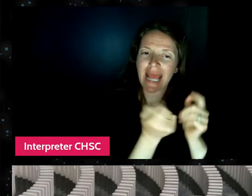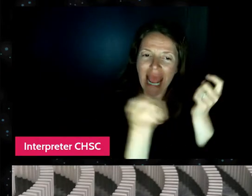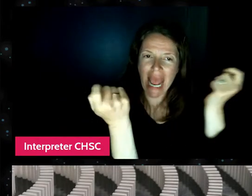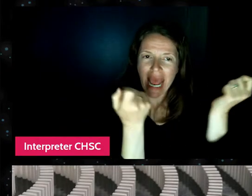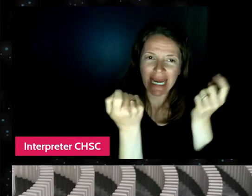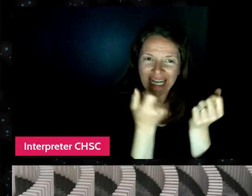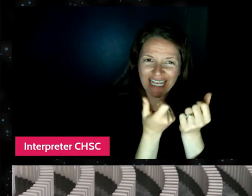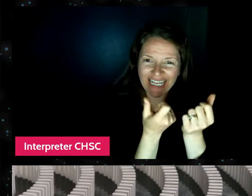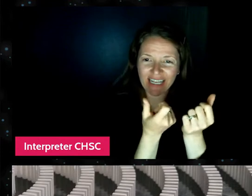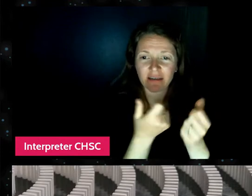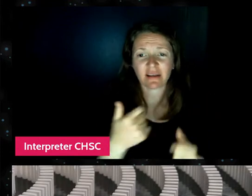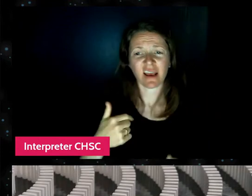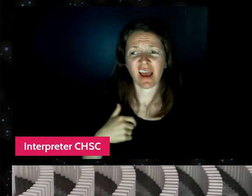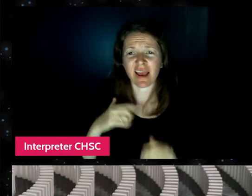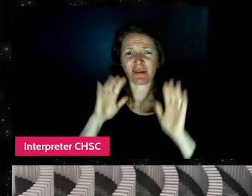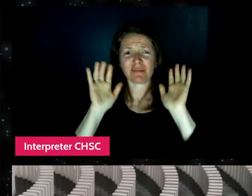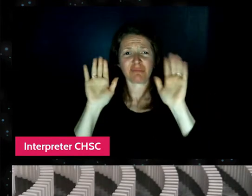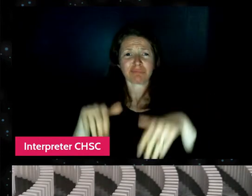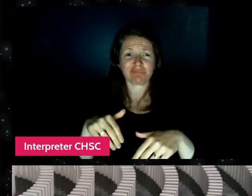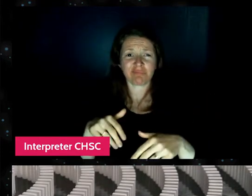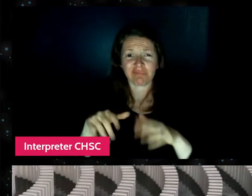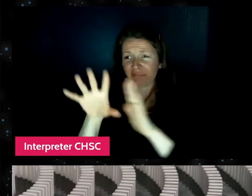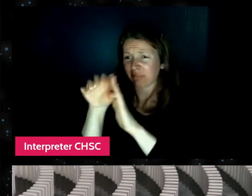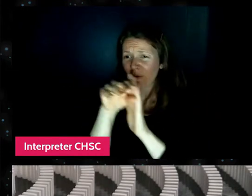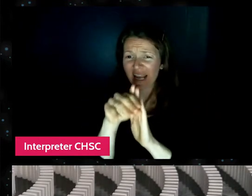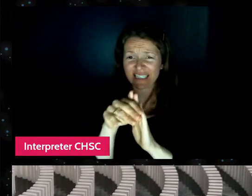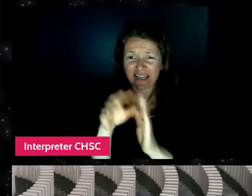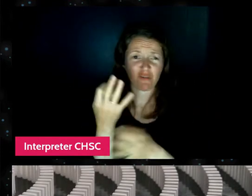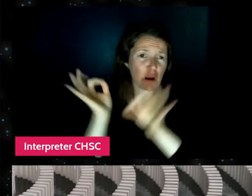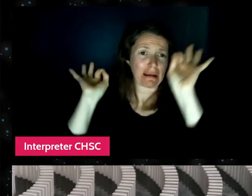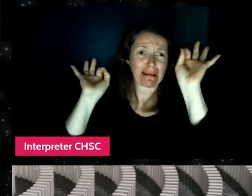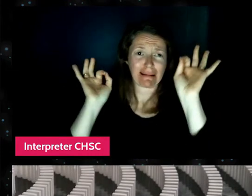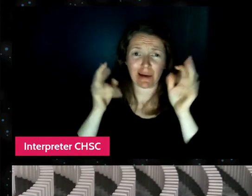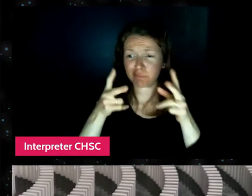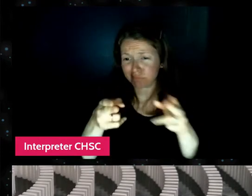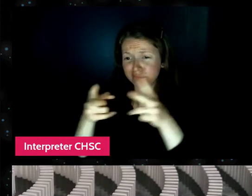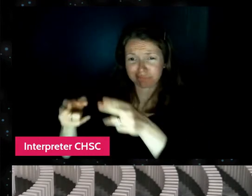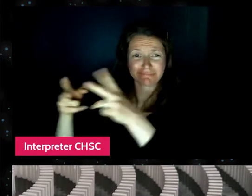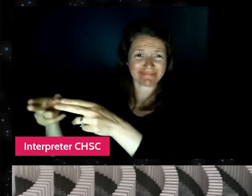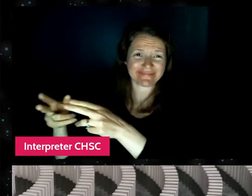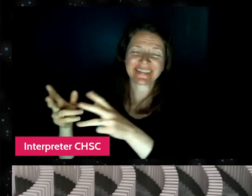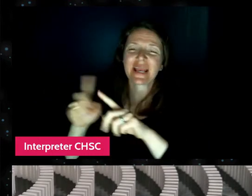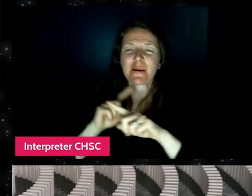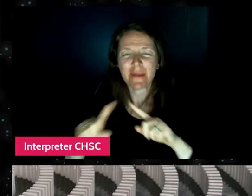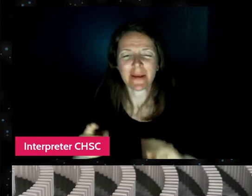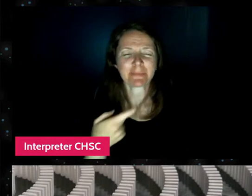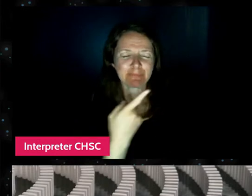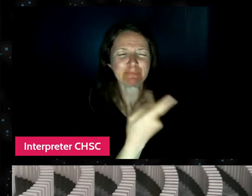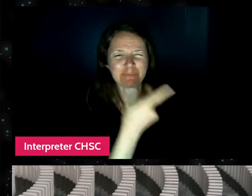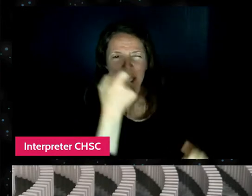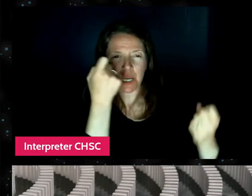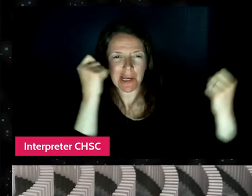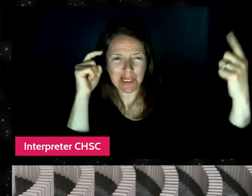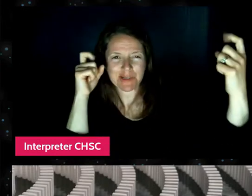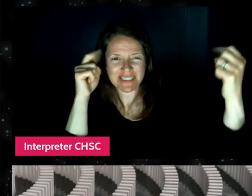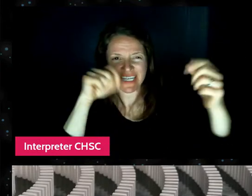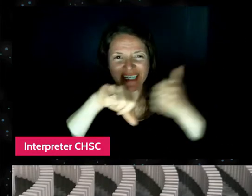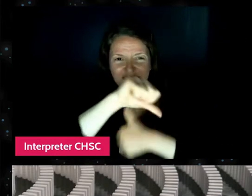And I'm just like doing all these crazy freestyling stuff. It felt like we both understand each other 'cause we're both in different,